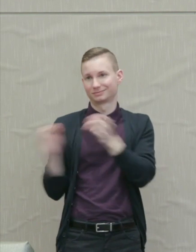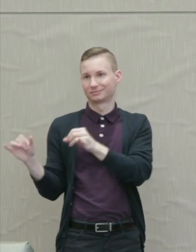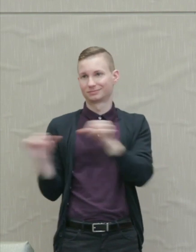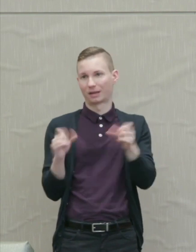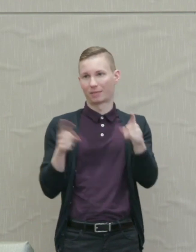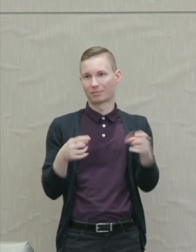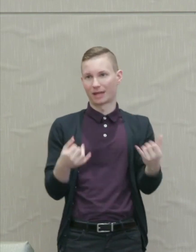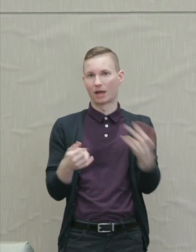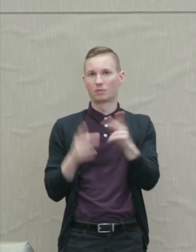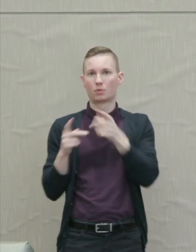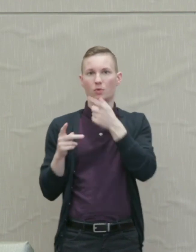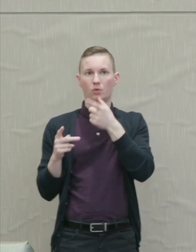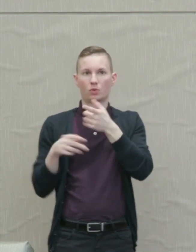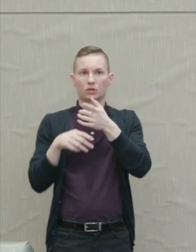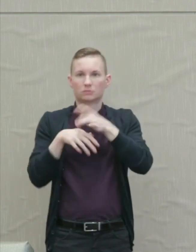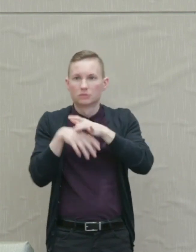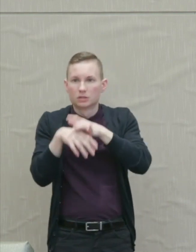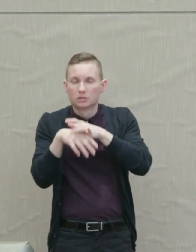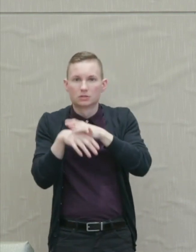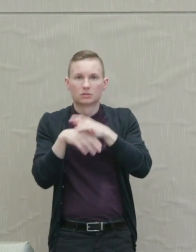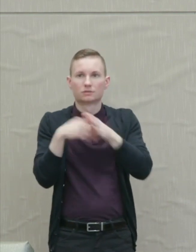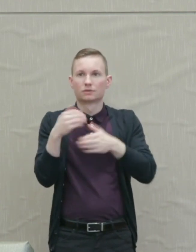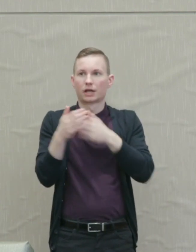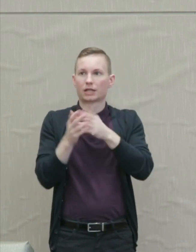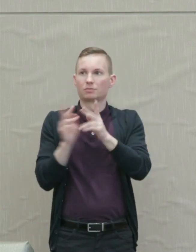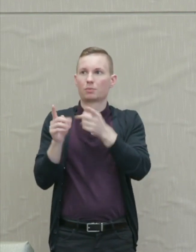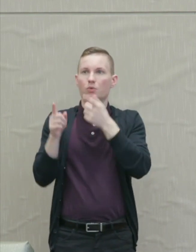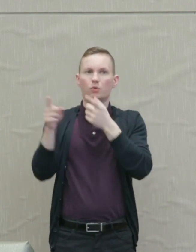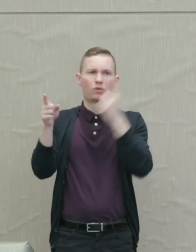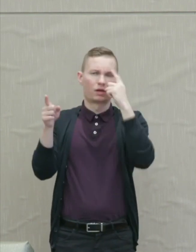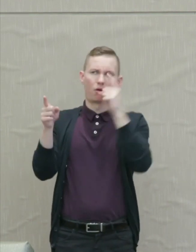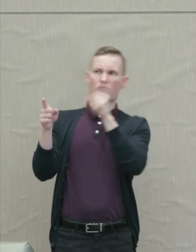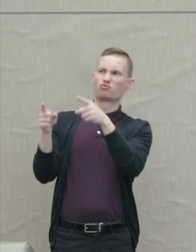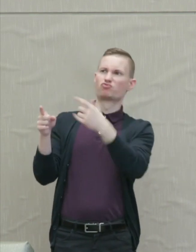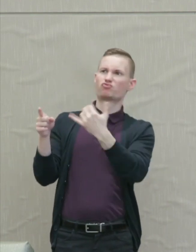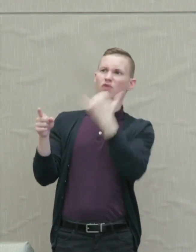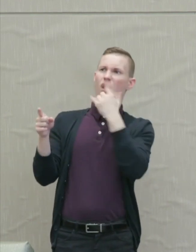Individuals litigating excessively against people that they think have wronged them.